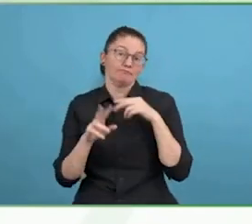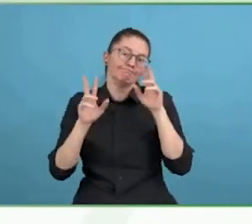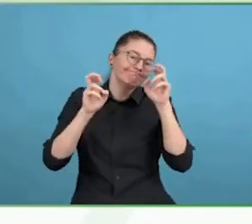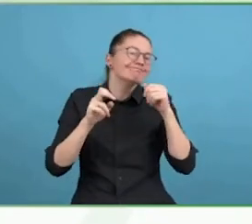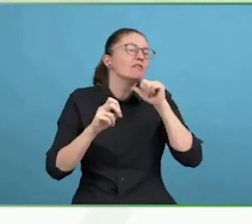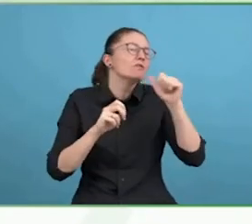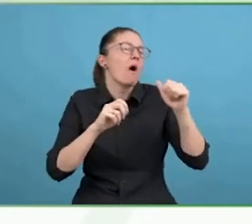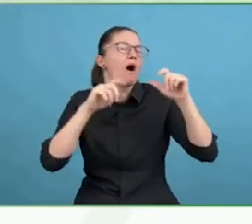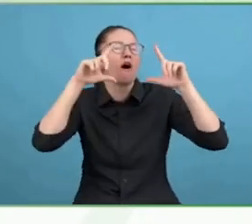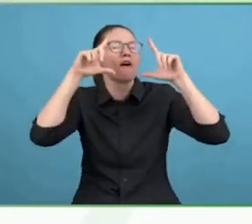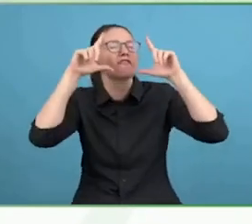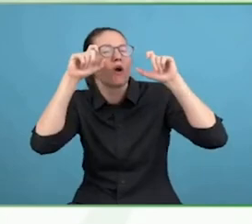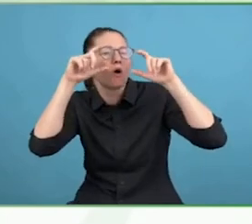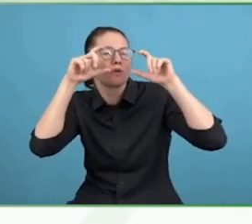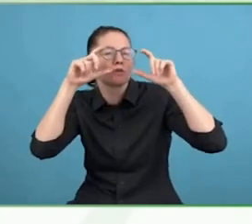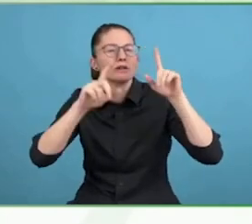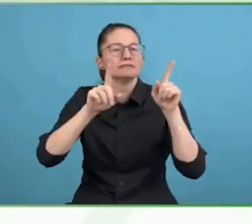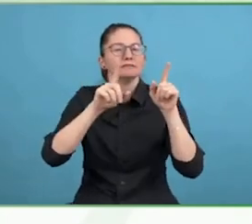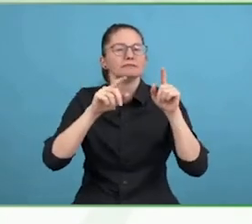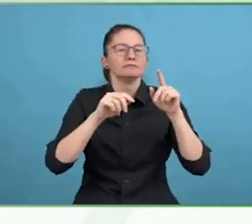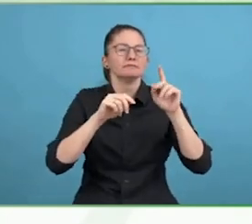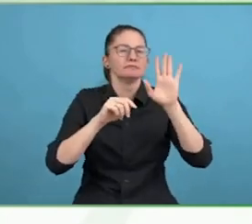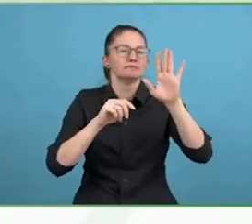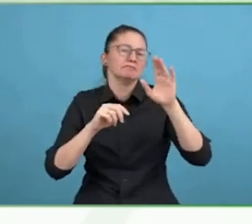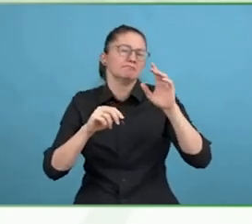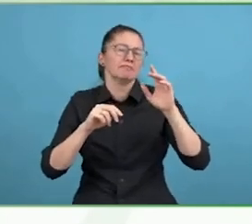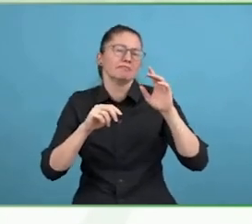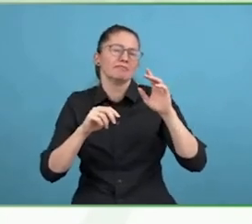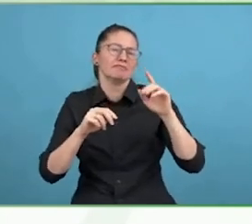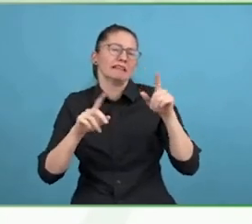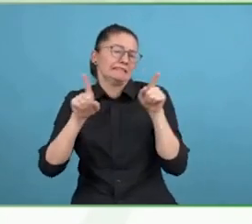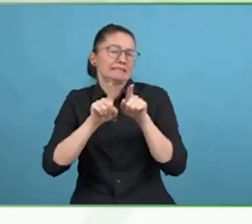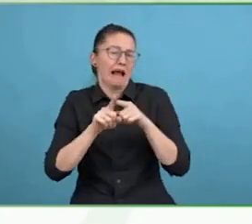We touch on it again, having the built resilience, it also gave me a